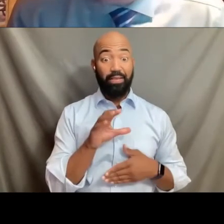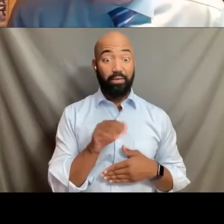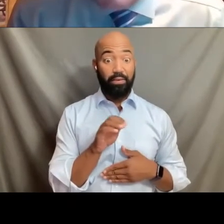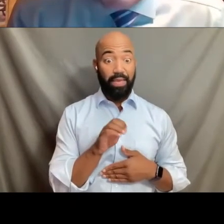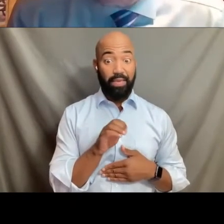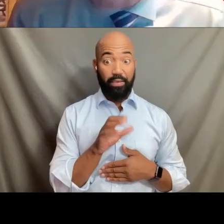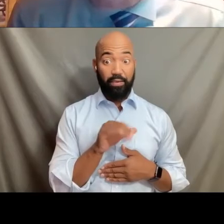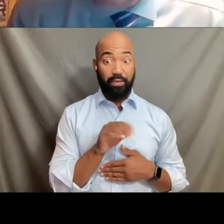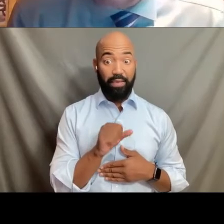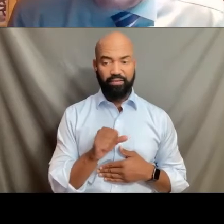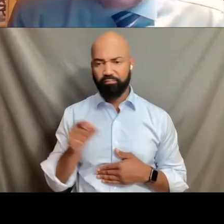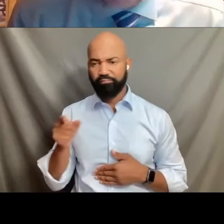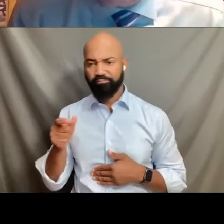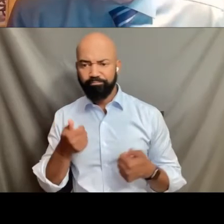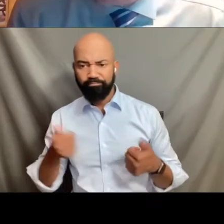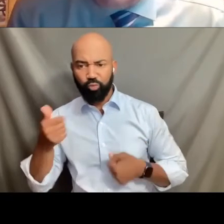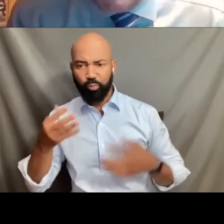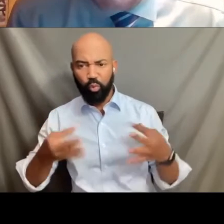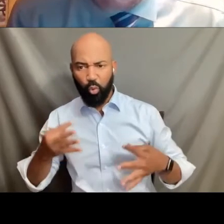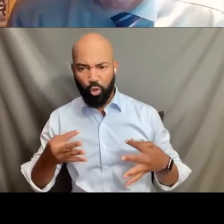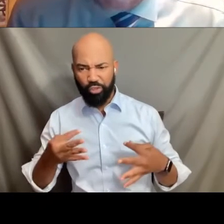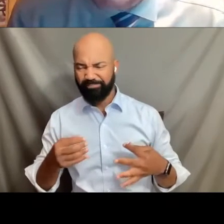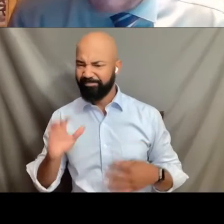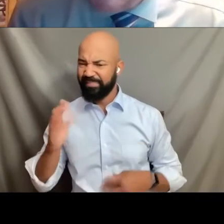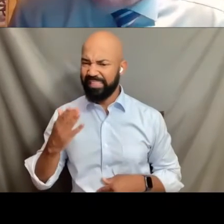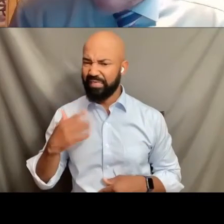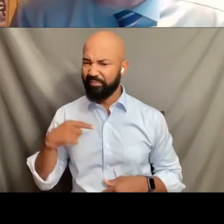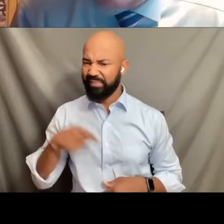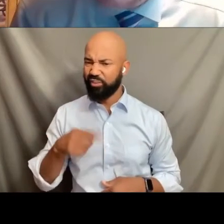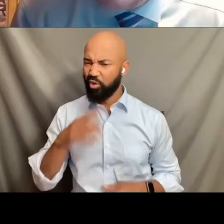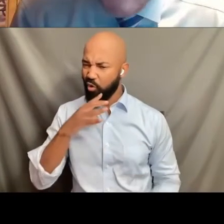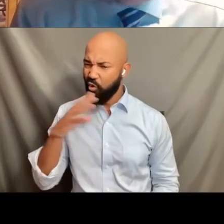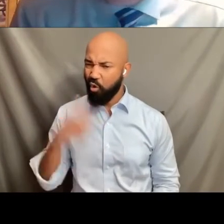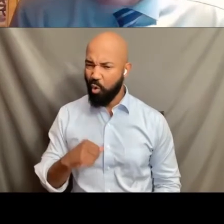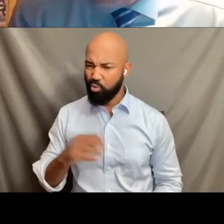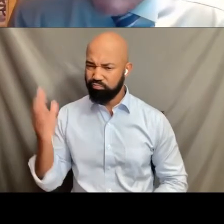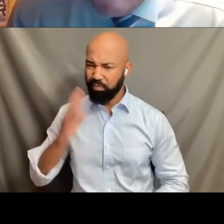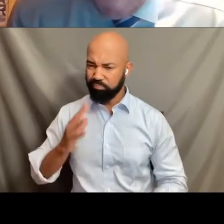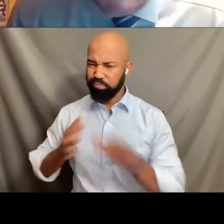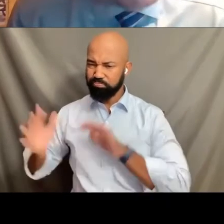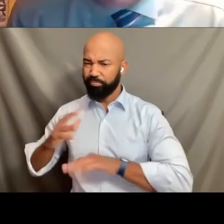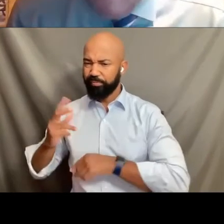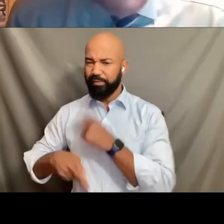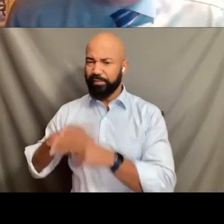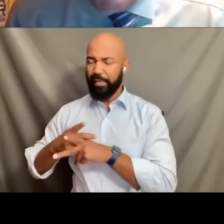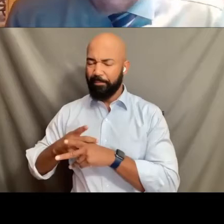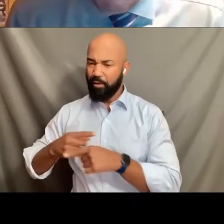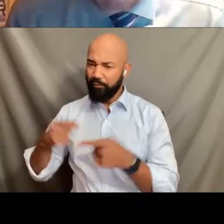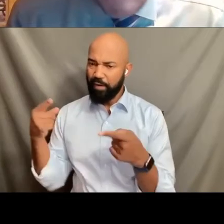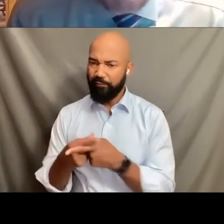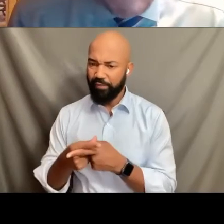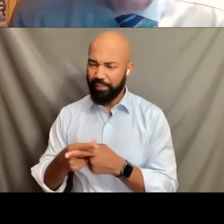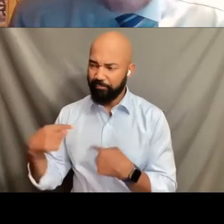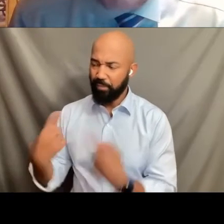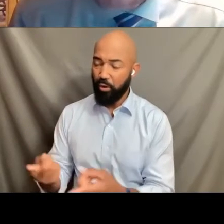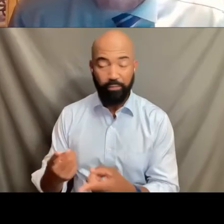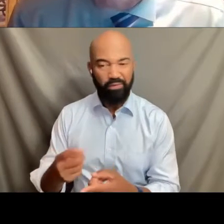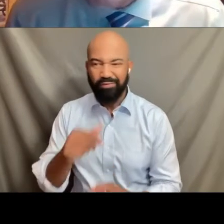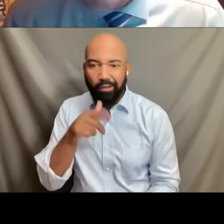with this age old, seemingly age old conflict. It shouldn't be there doesn't have to be there in my view